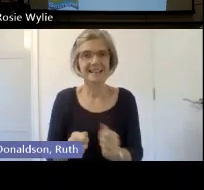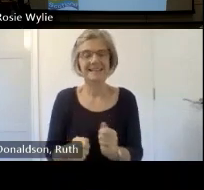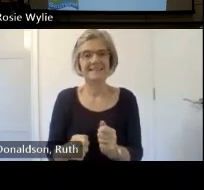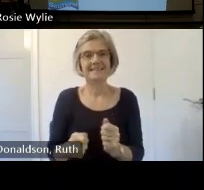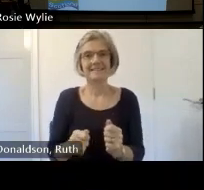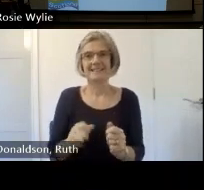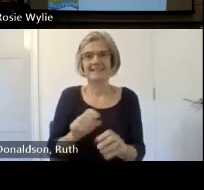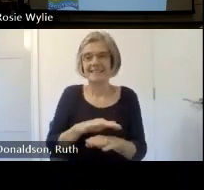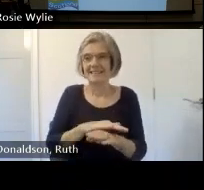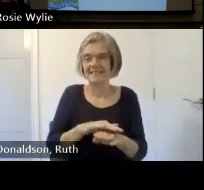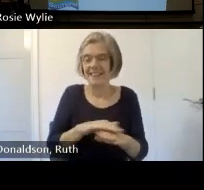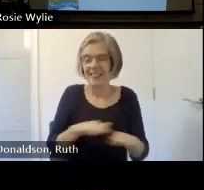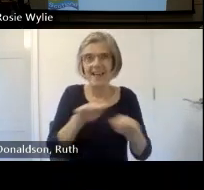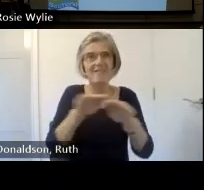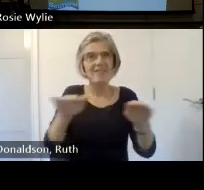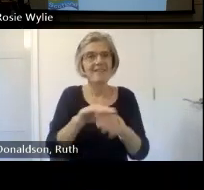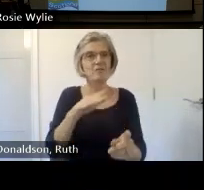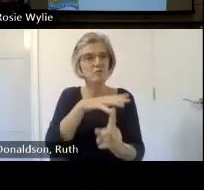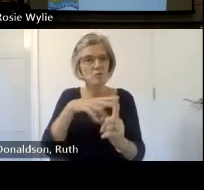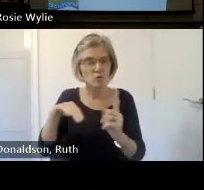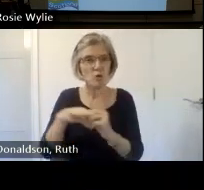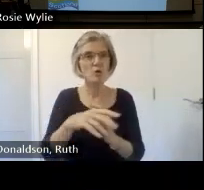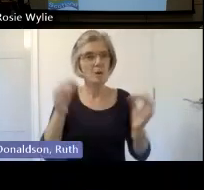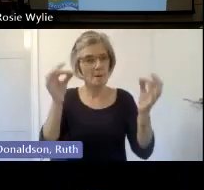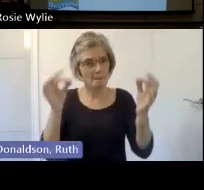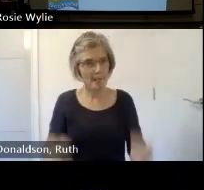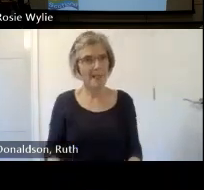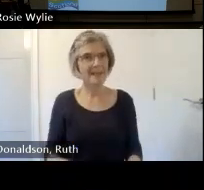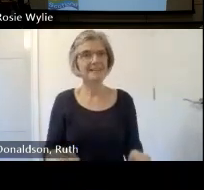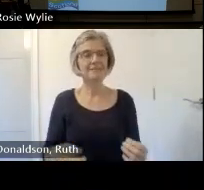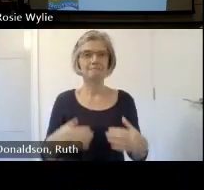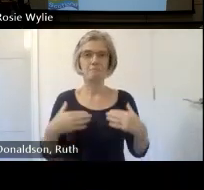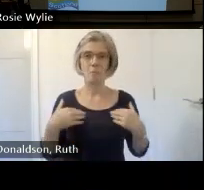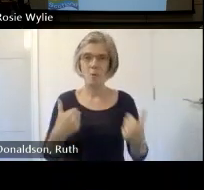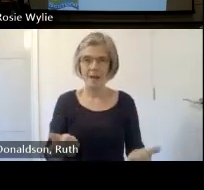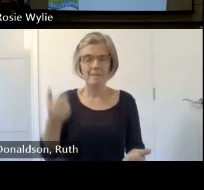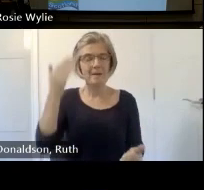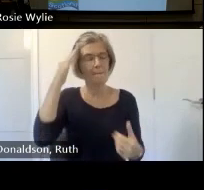well-being I share many of these feelings doing the interviews and listening to the